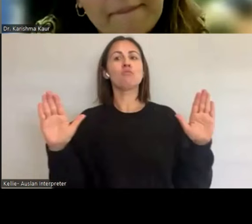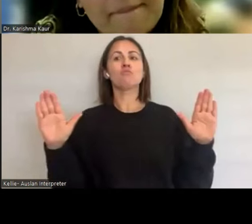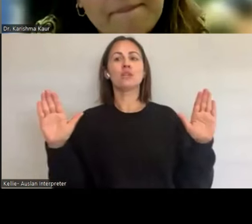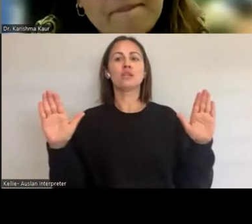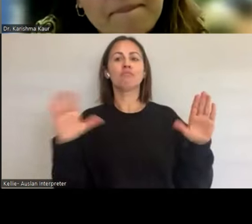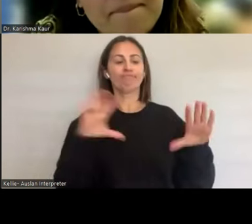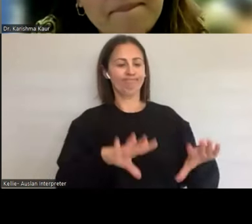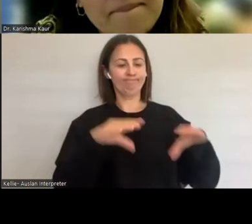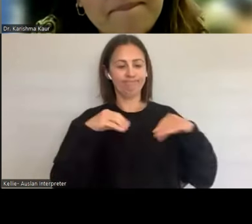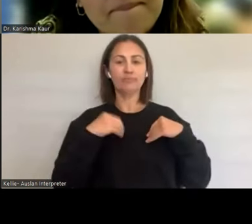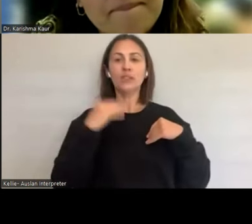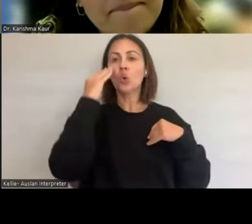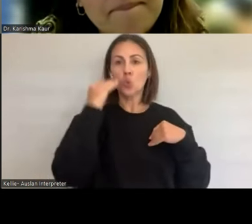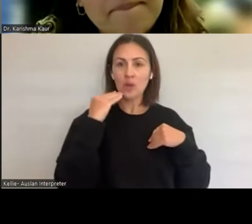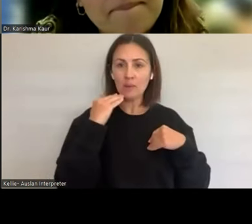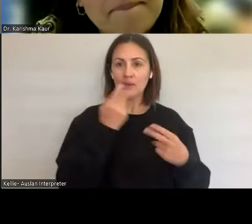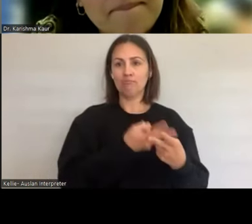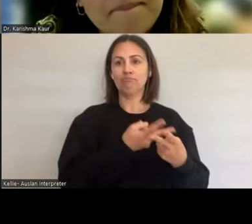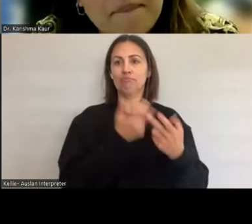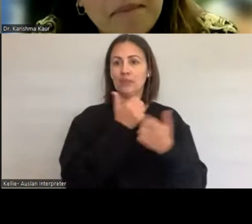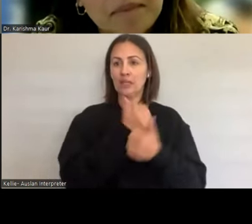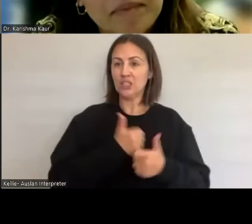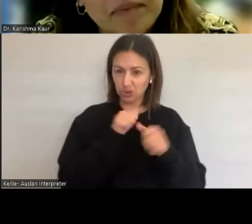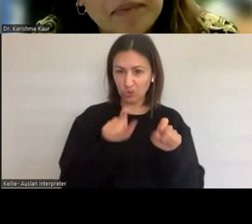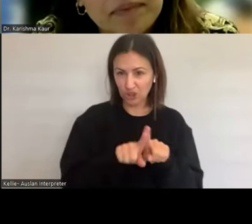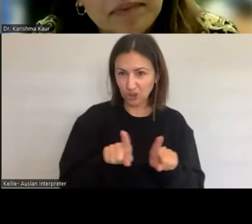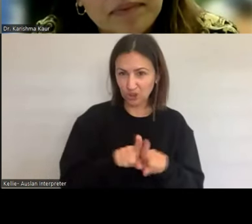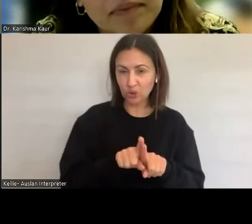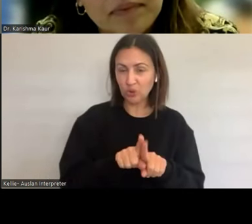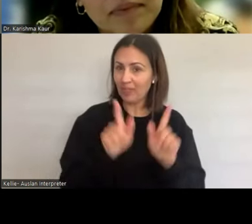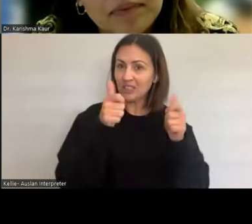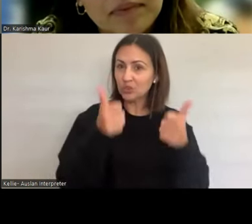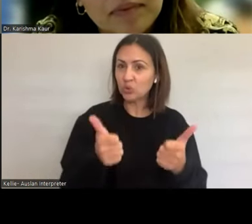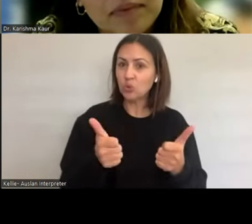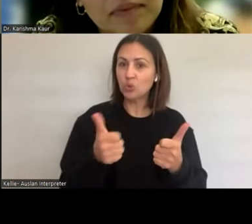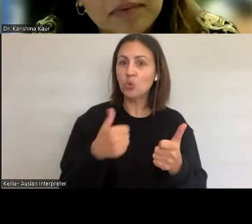come from is is really really important. It’s shaped the attitudes that we have towards